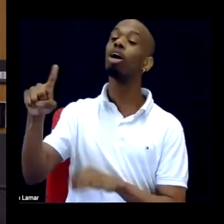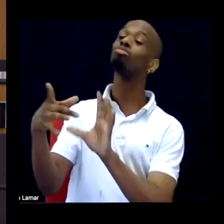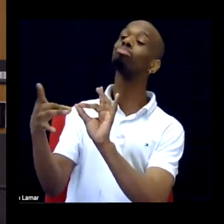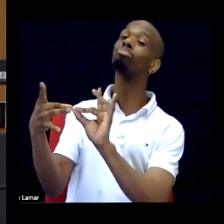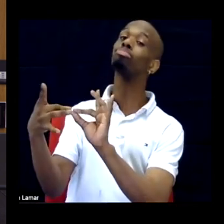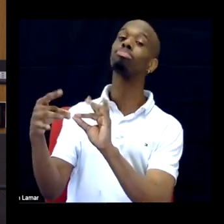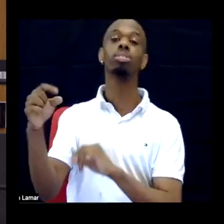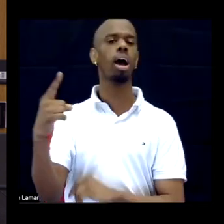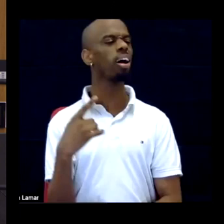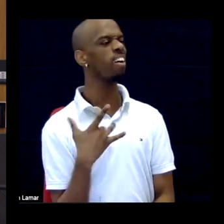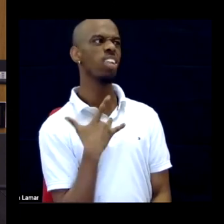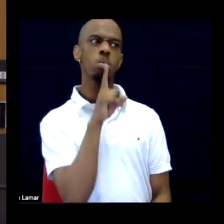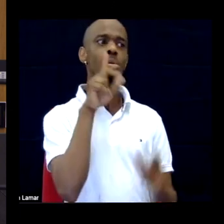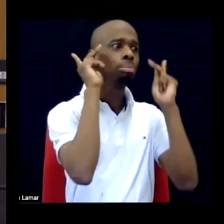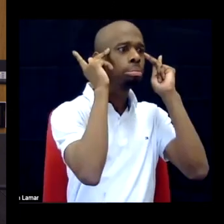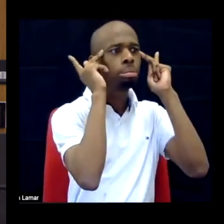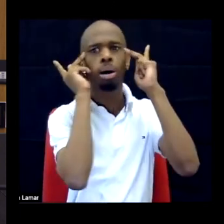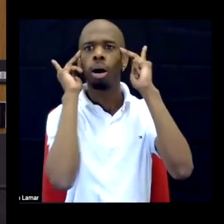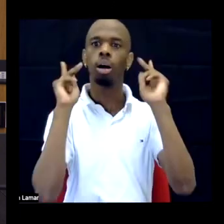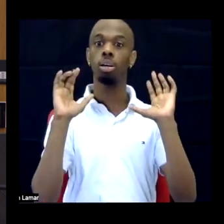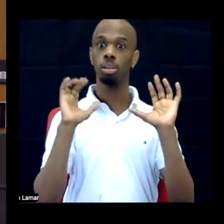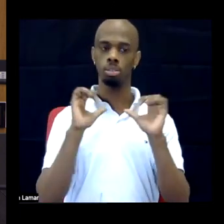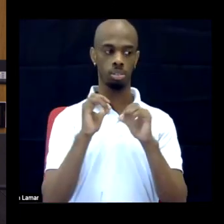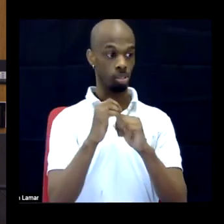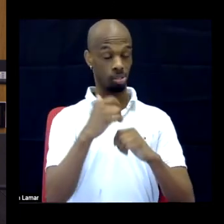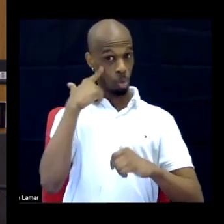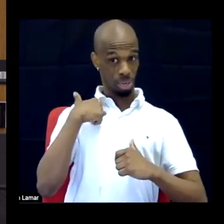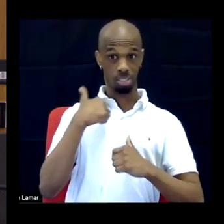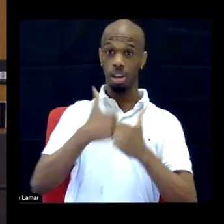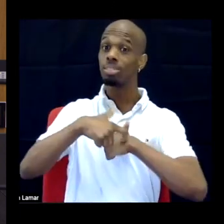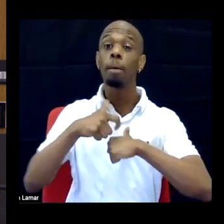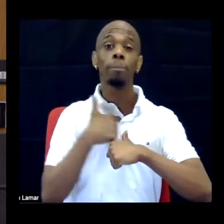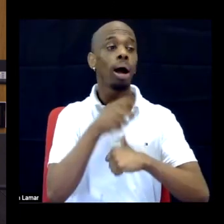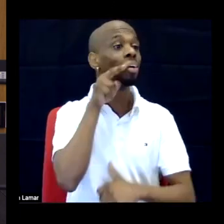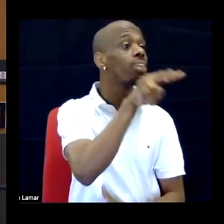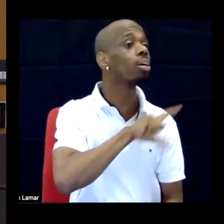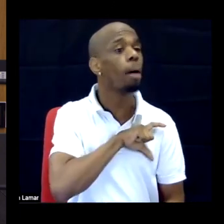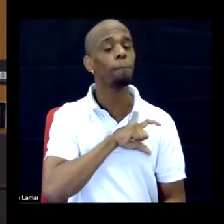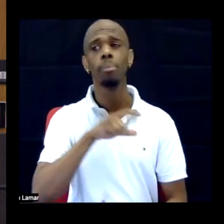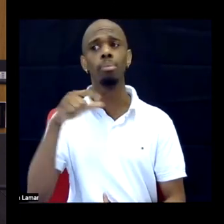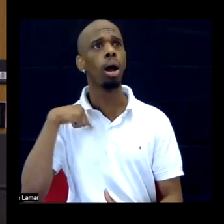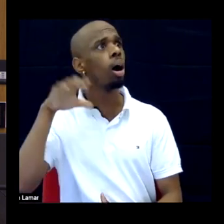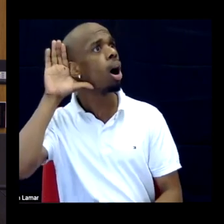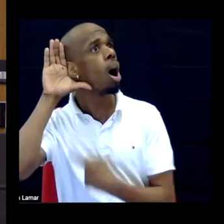feeling very paranoid, frequently very paranoid, any time I saw a cop or heard sirens on the